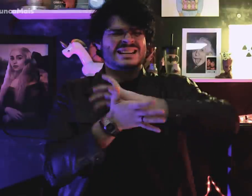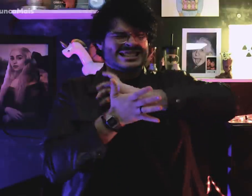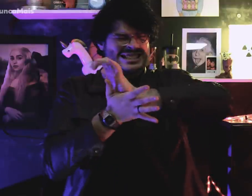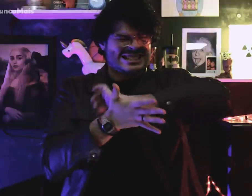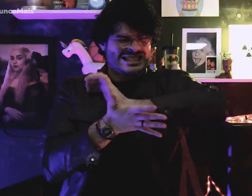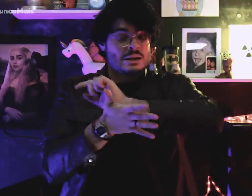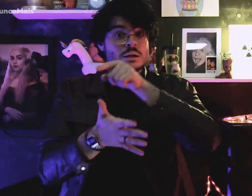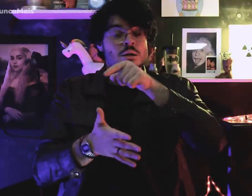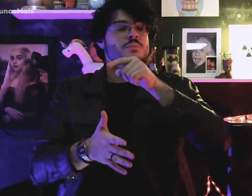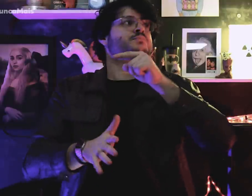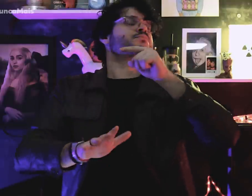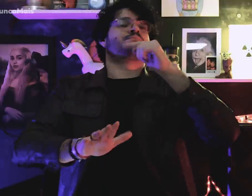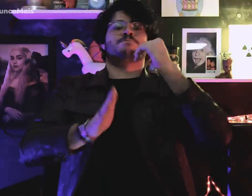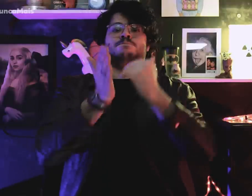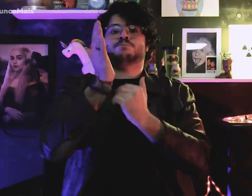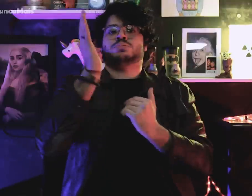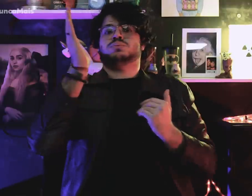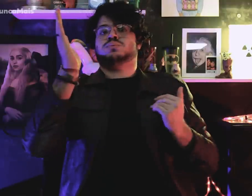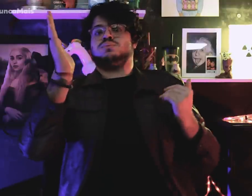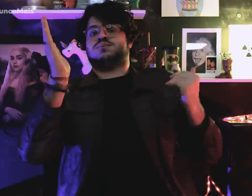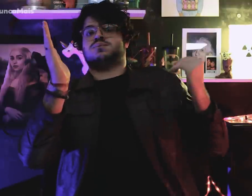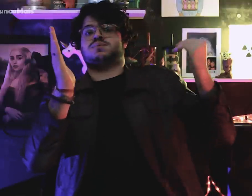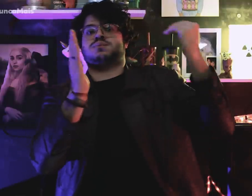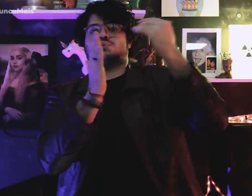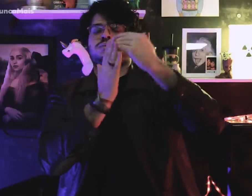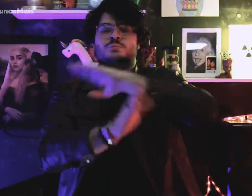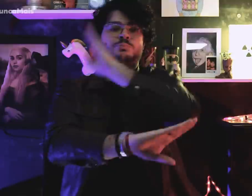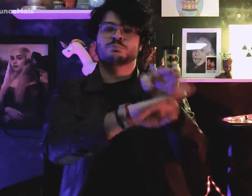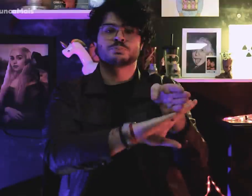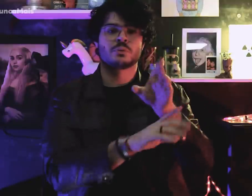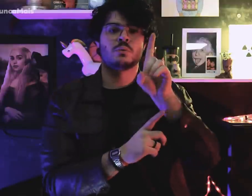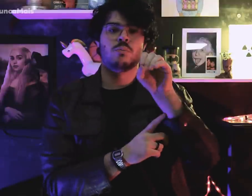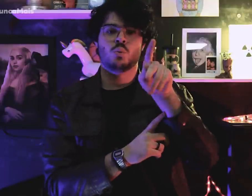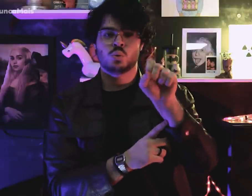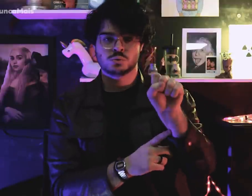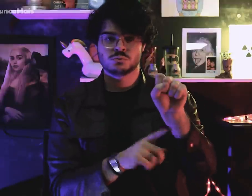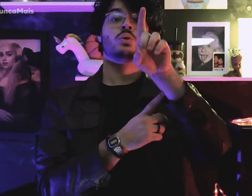being superior to DOPS.